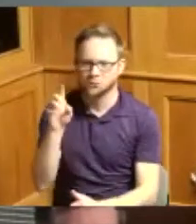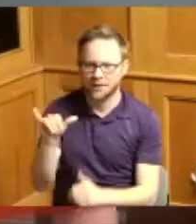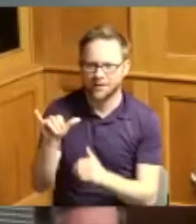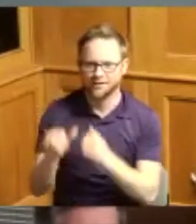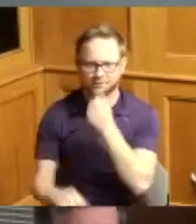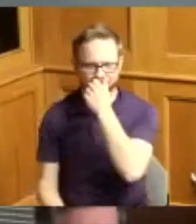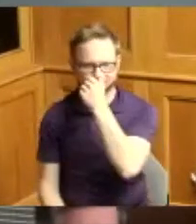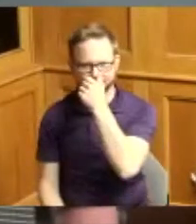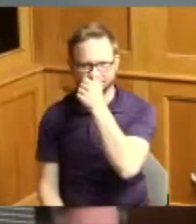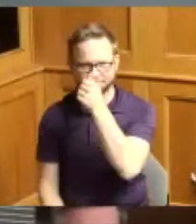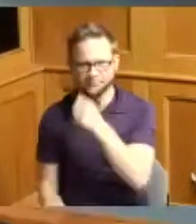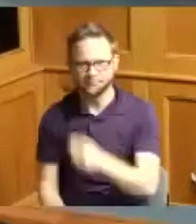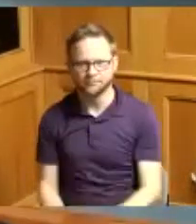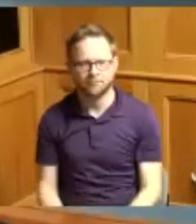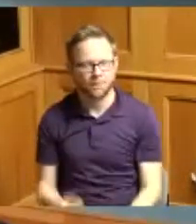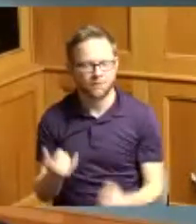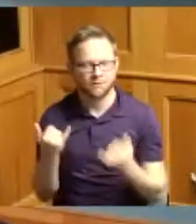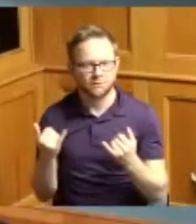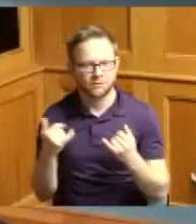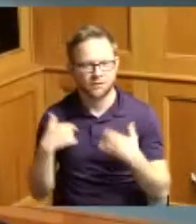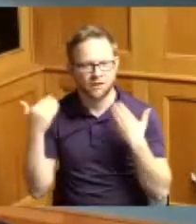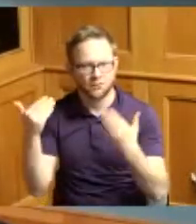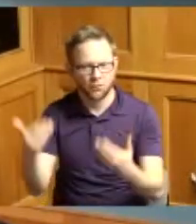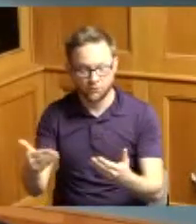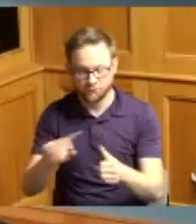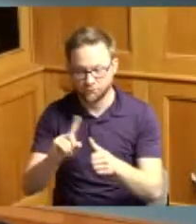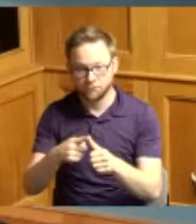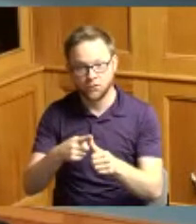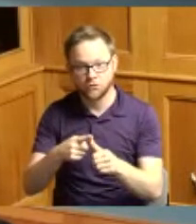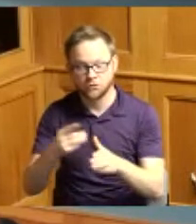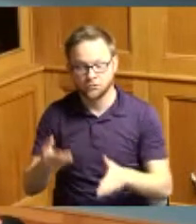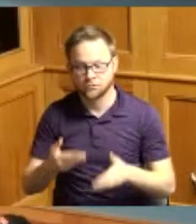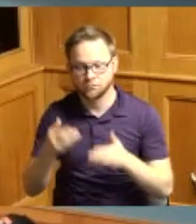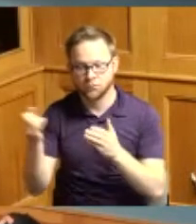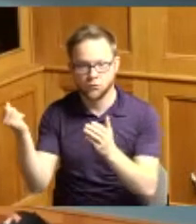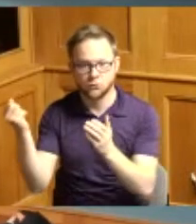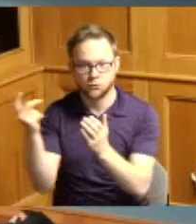and I'm going to move forward but we need to make a motion to approve the minutes of the previous